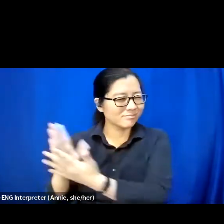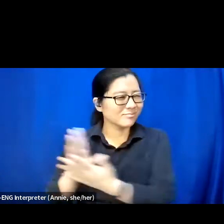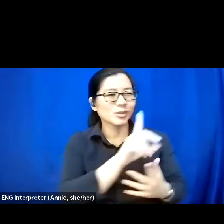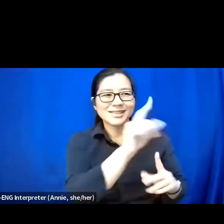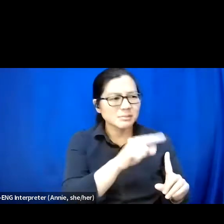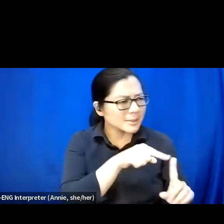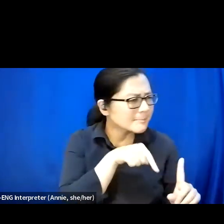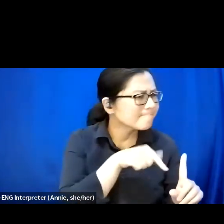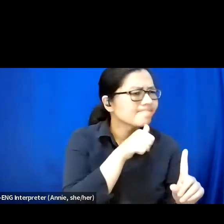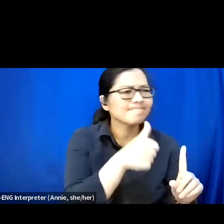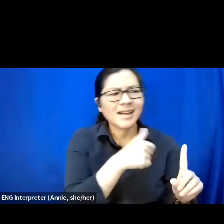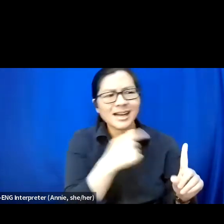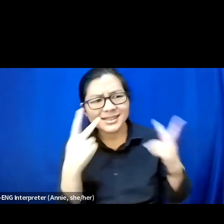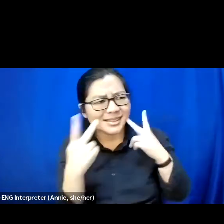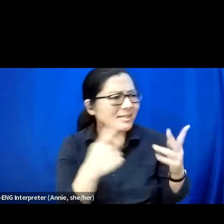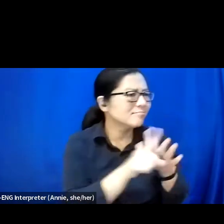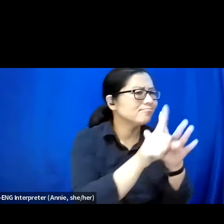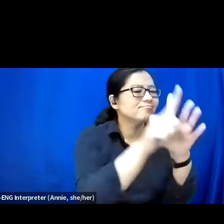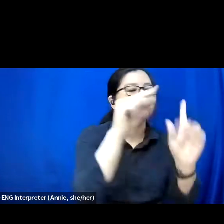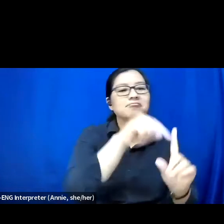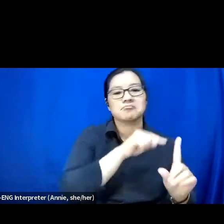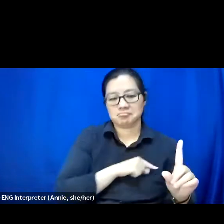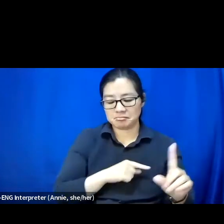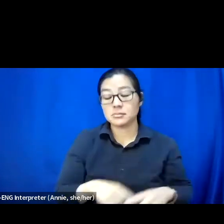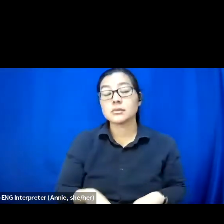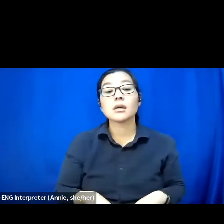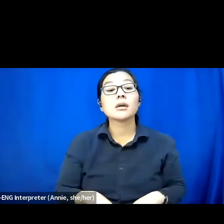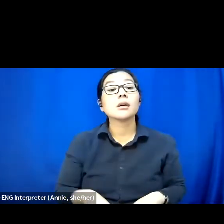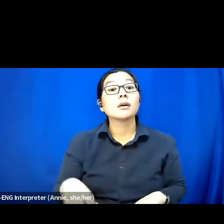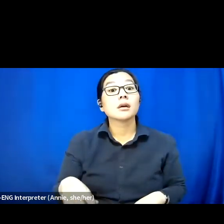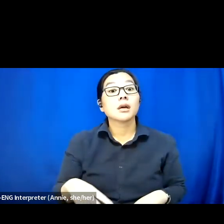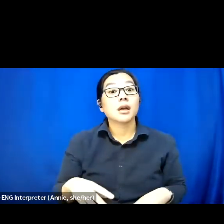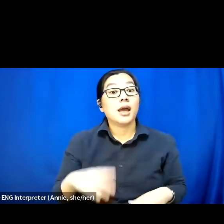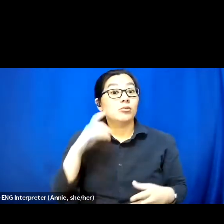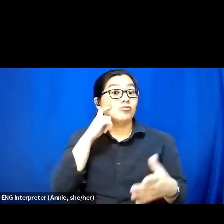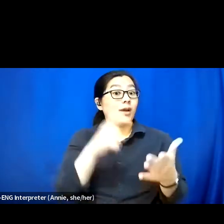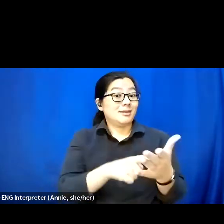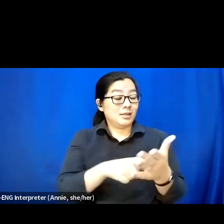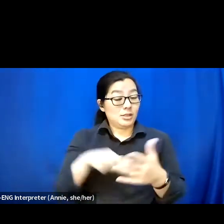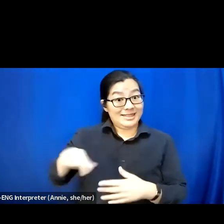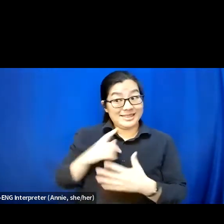So this is the second in our series. And a quick shout out. This series came about because we have this amazing group